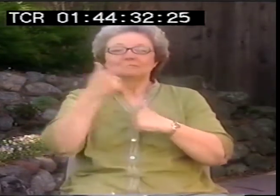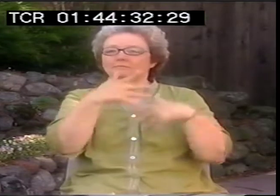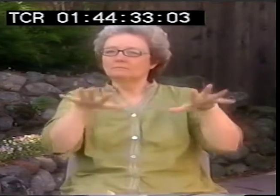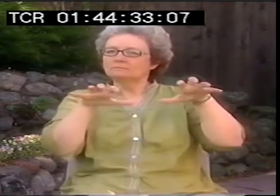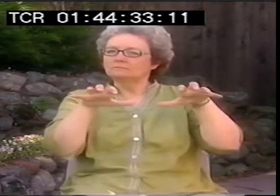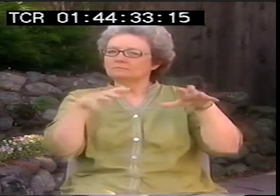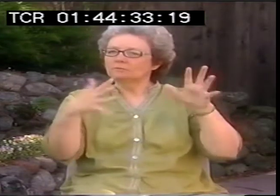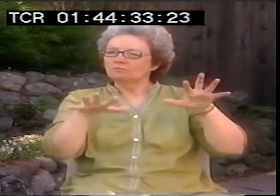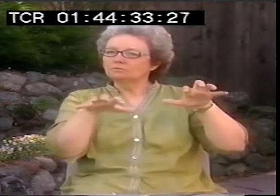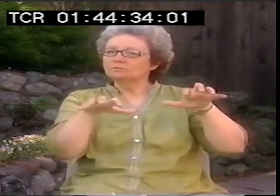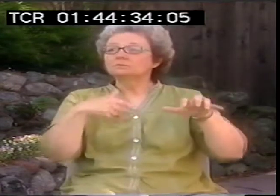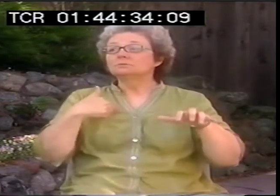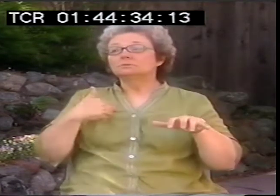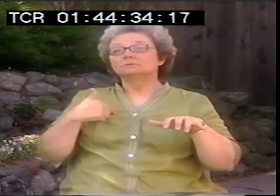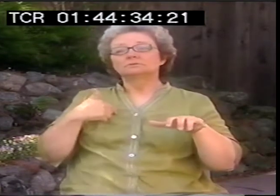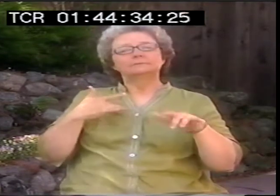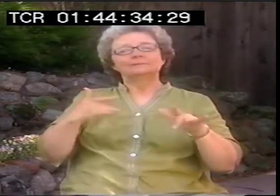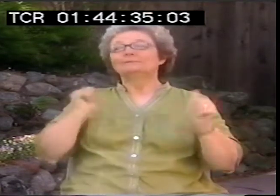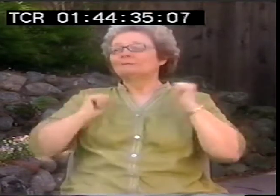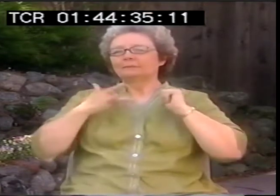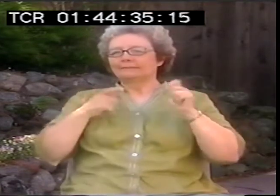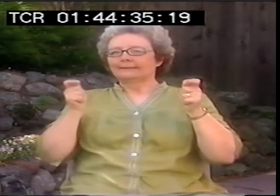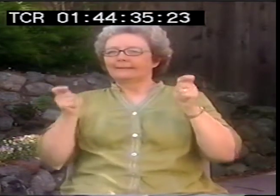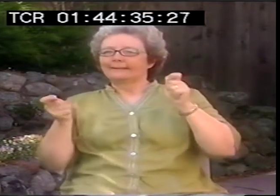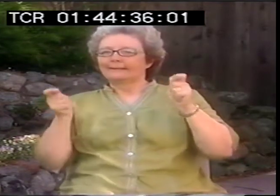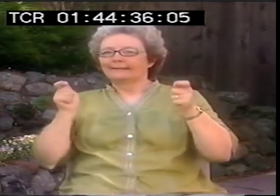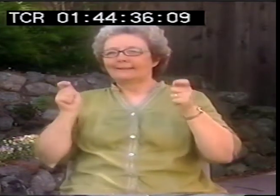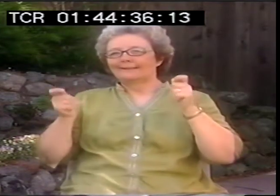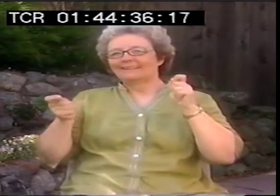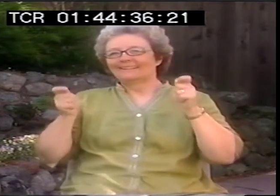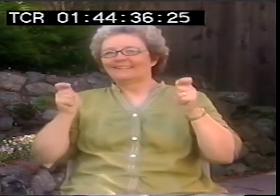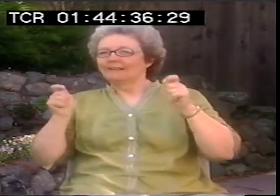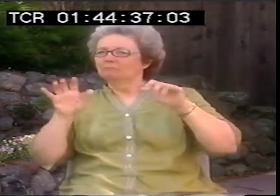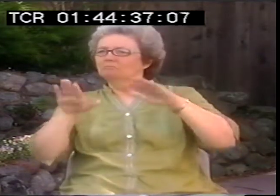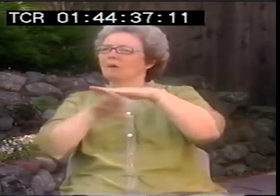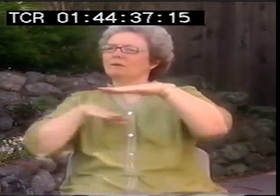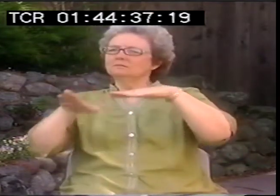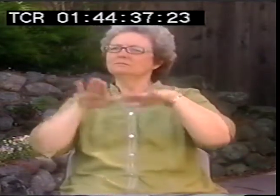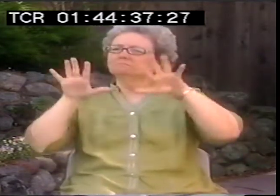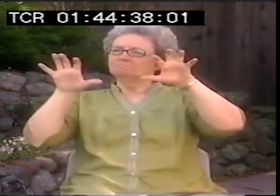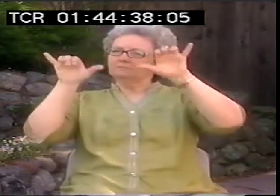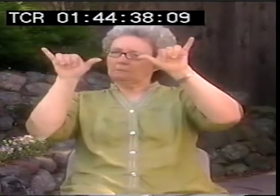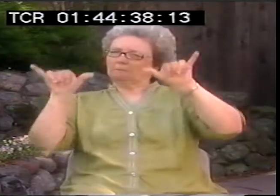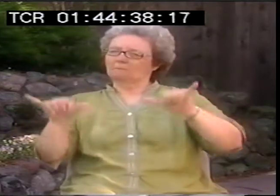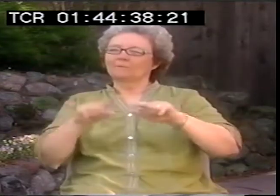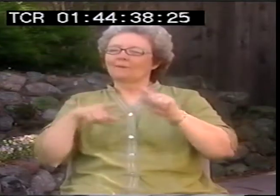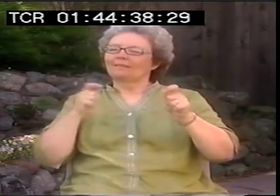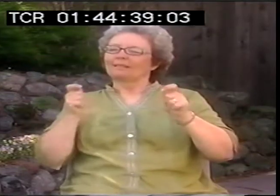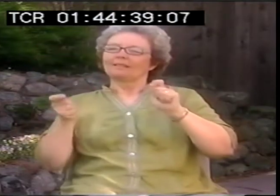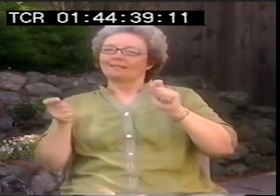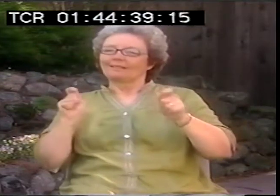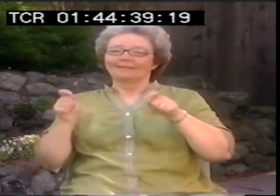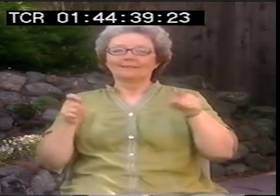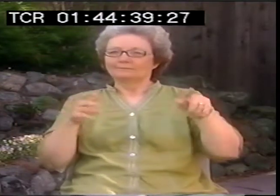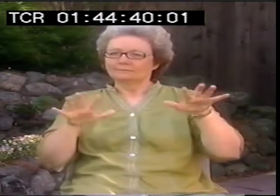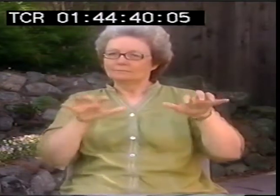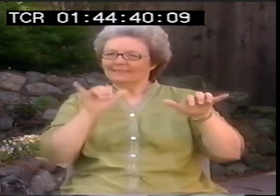because that freezes it in a sense. It makes it static in time. But as I perform it, I change it every time.